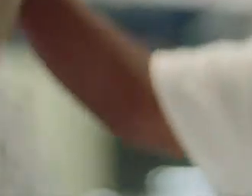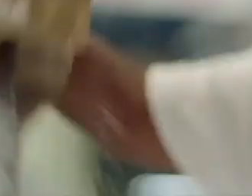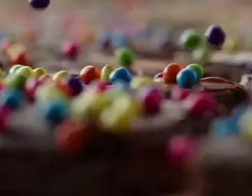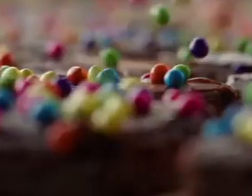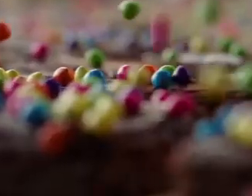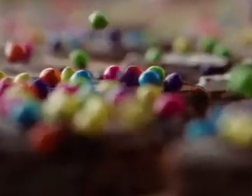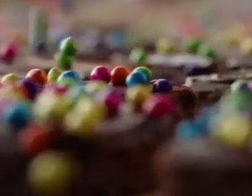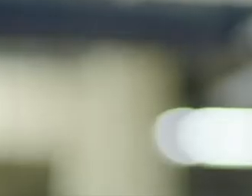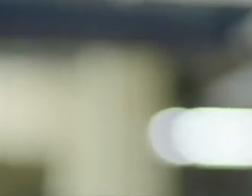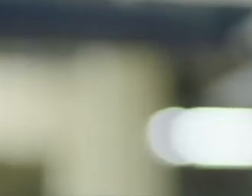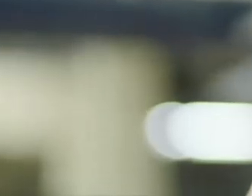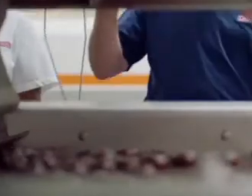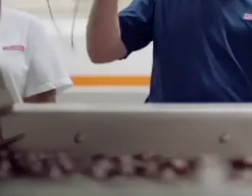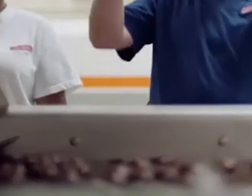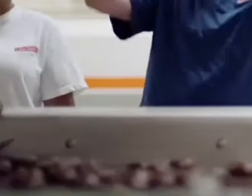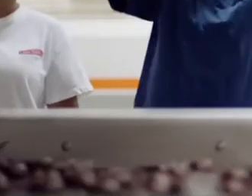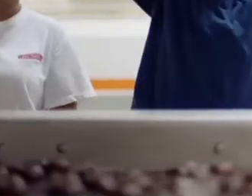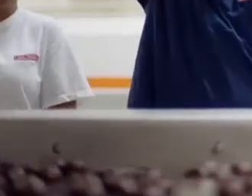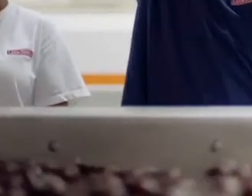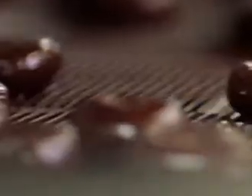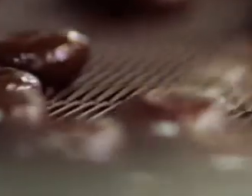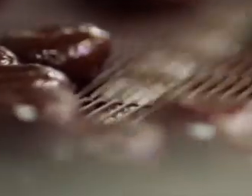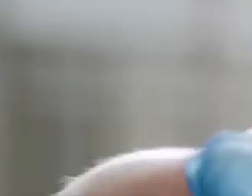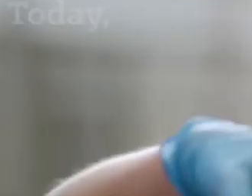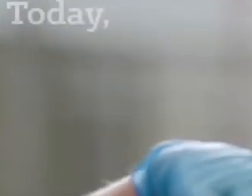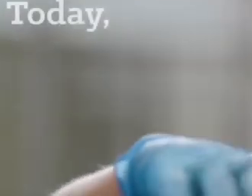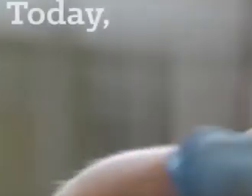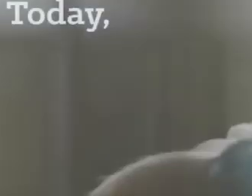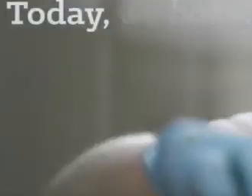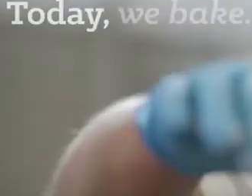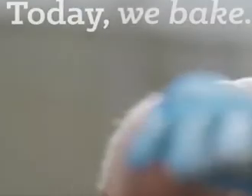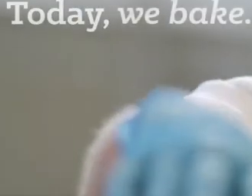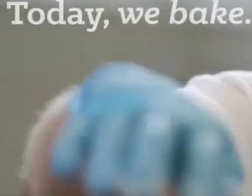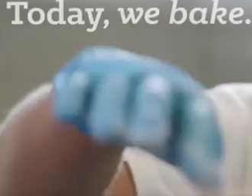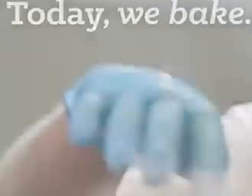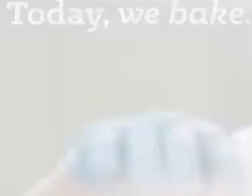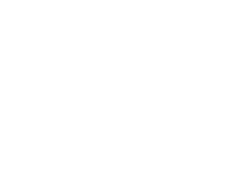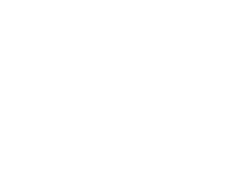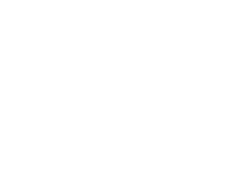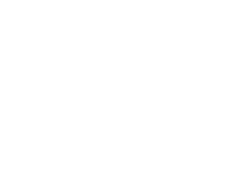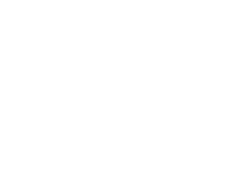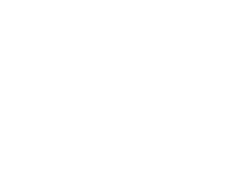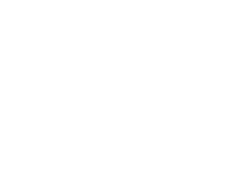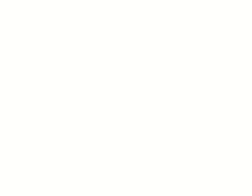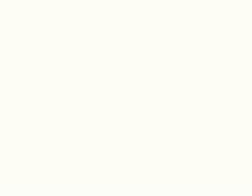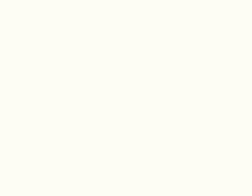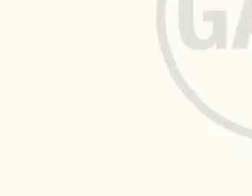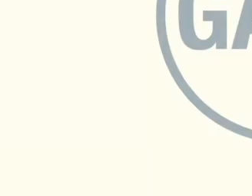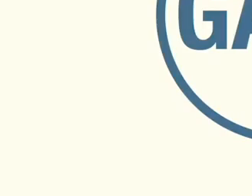on the right side of your screen.